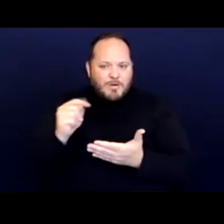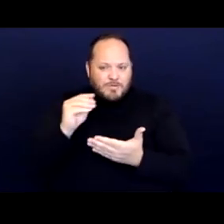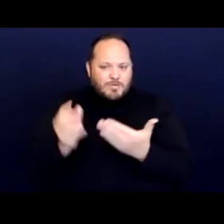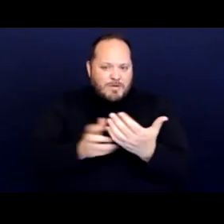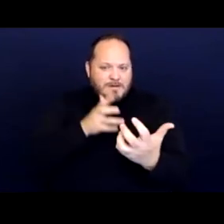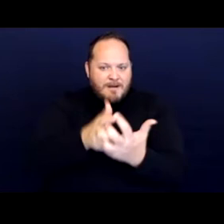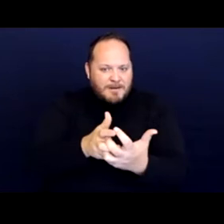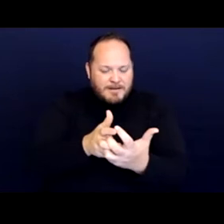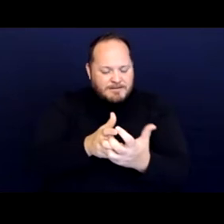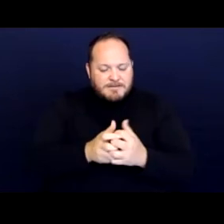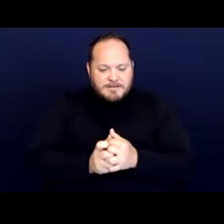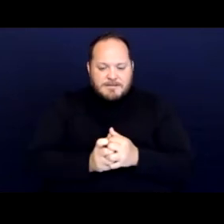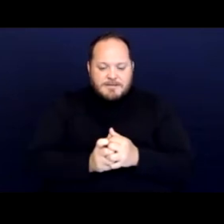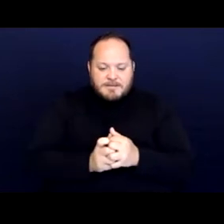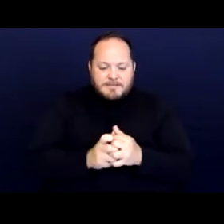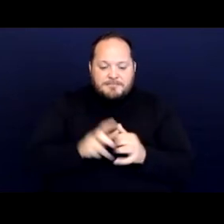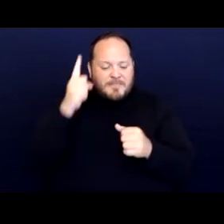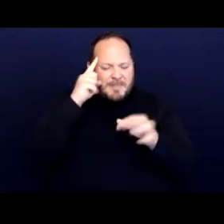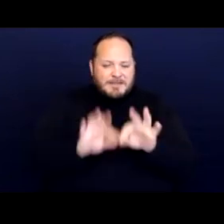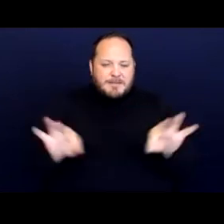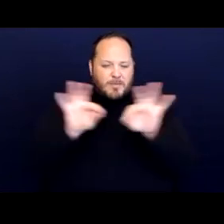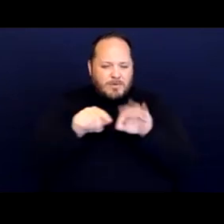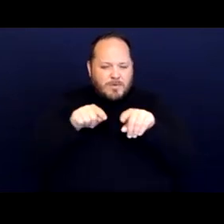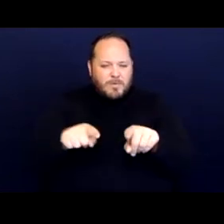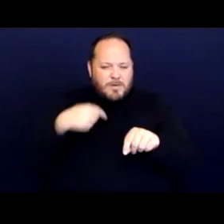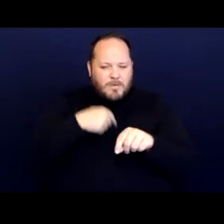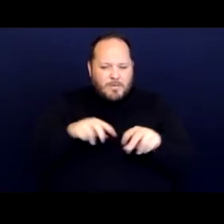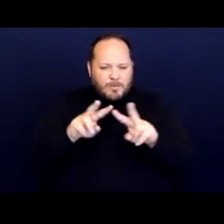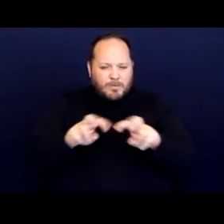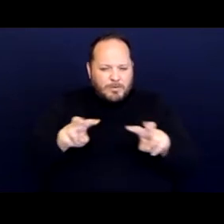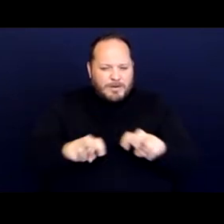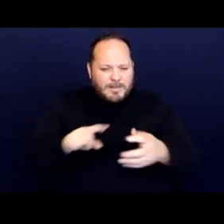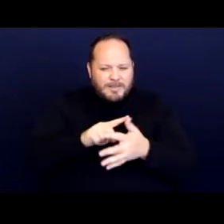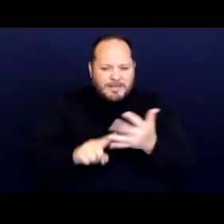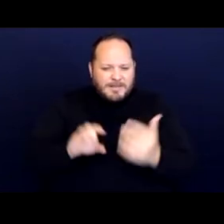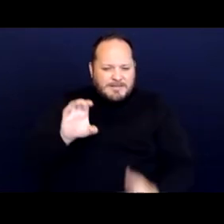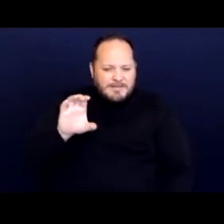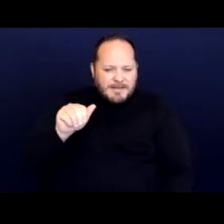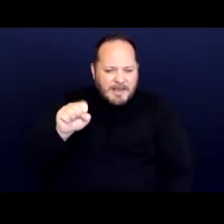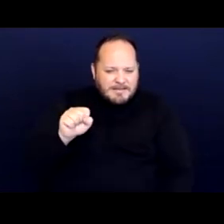I think it's important when we're looking at these cases that we're thinking about is there an accommodation